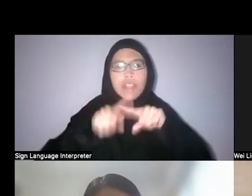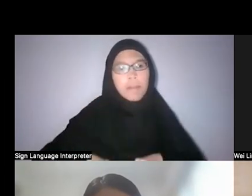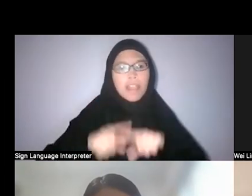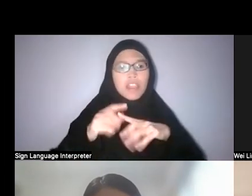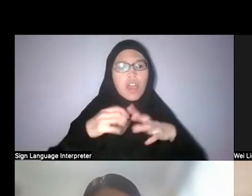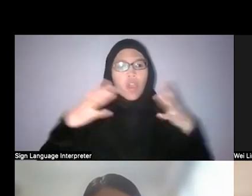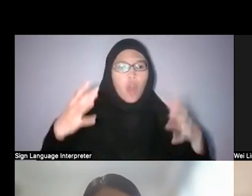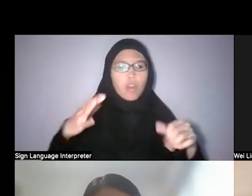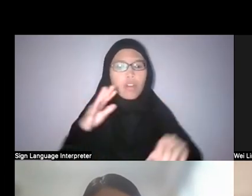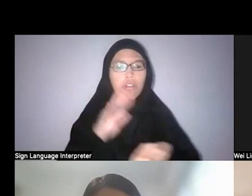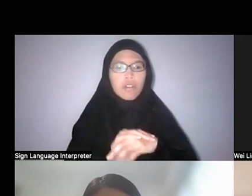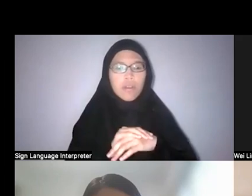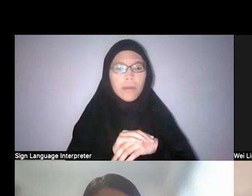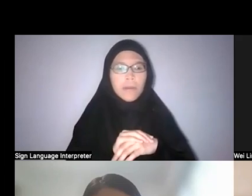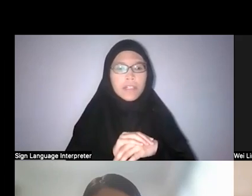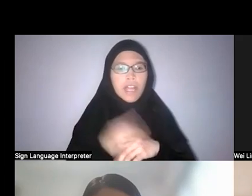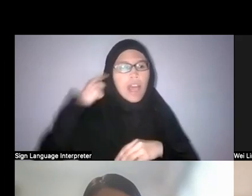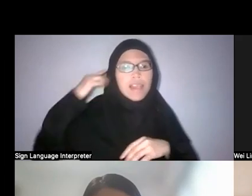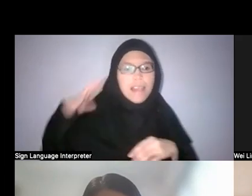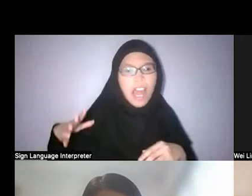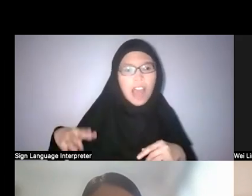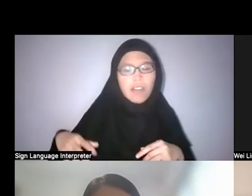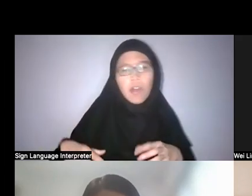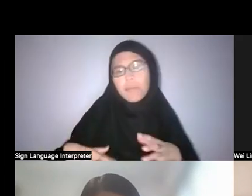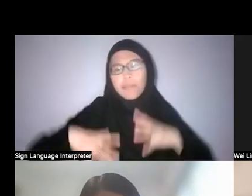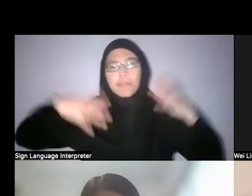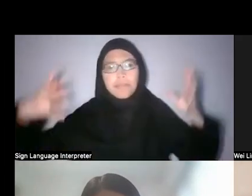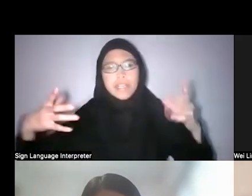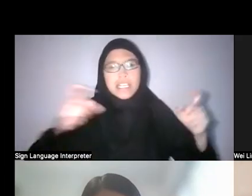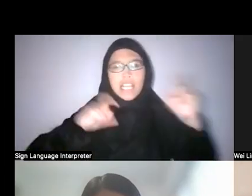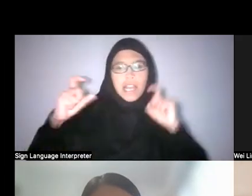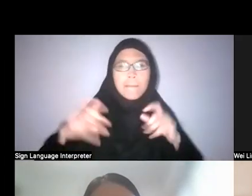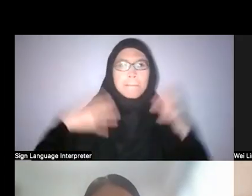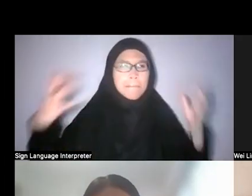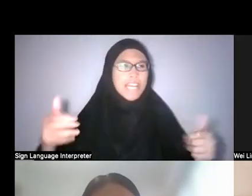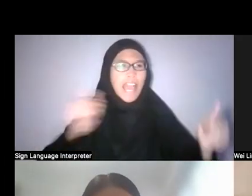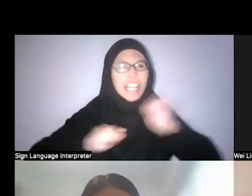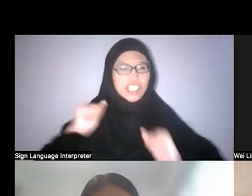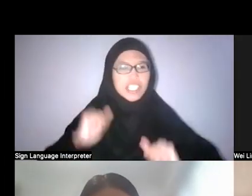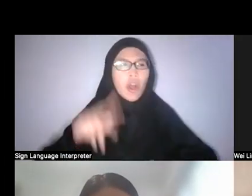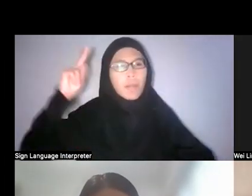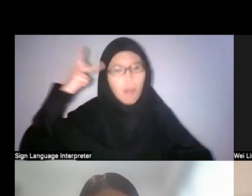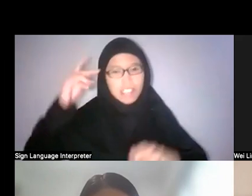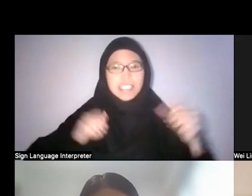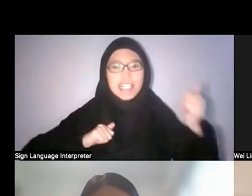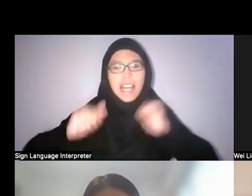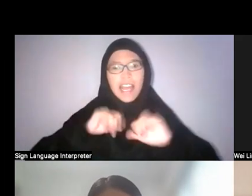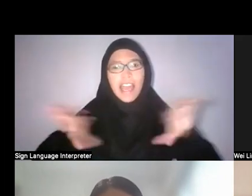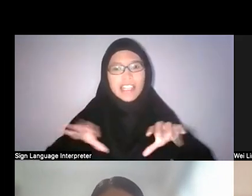really loud or bombastic gestures of politics or action but really kind of taking it back to the realm of the personal.